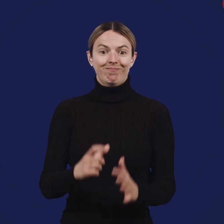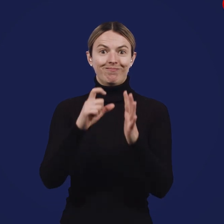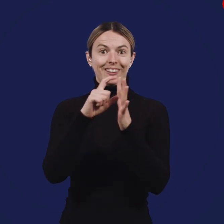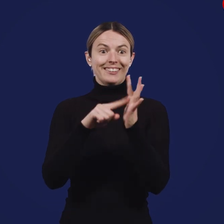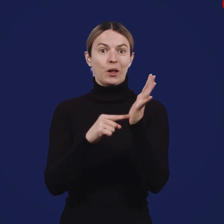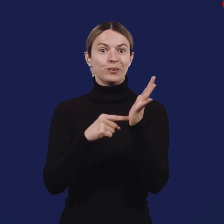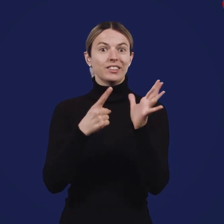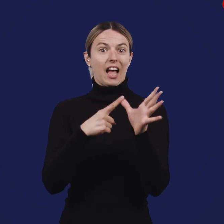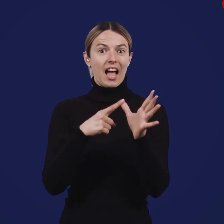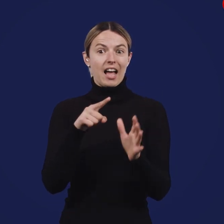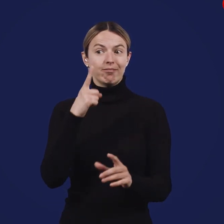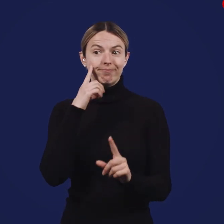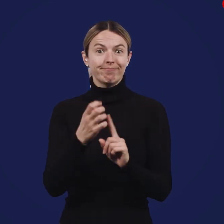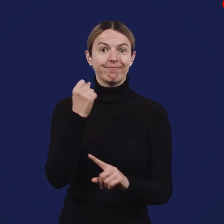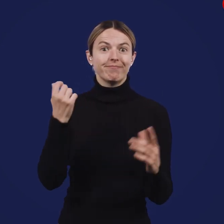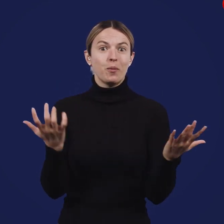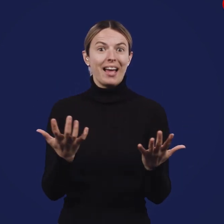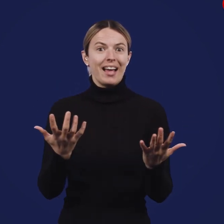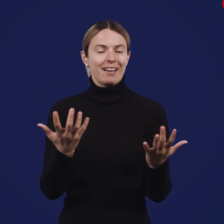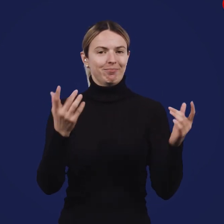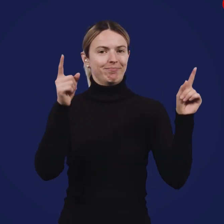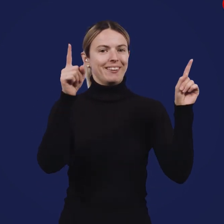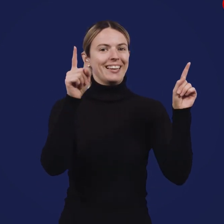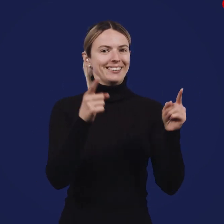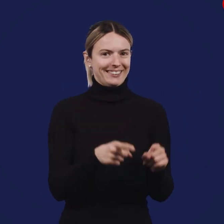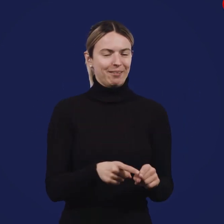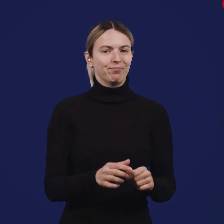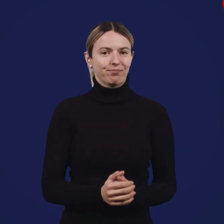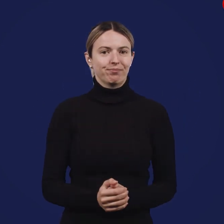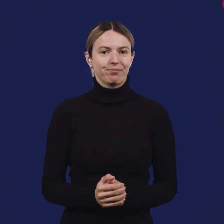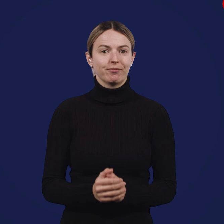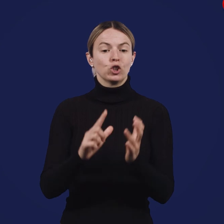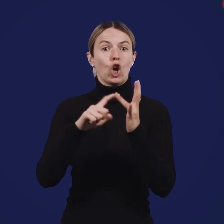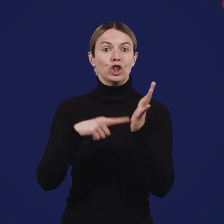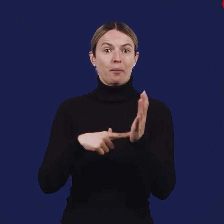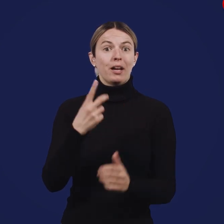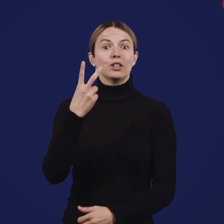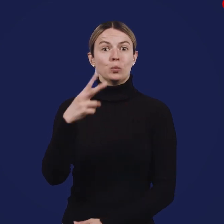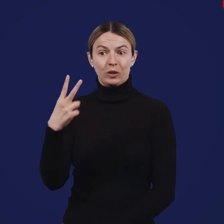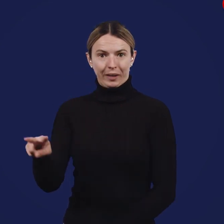Delta which was first detected in India in October 2020.